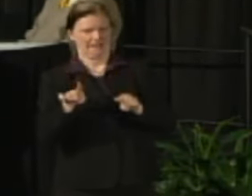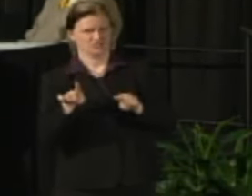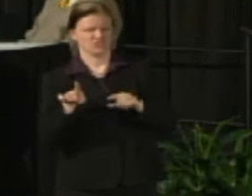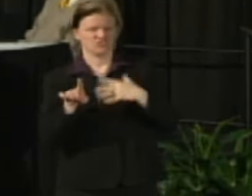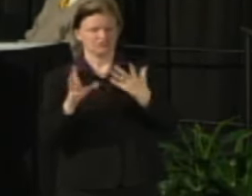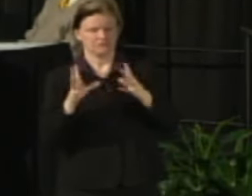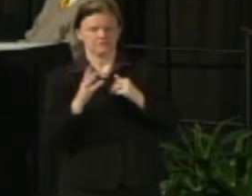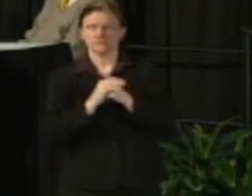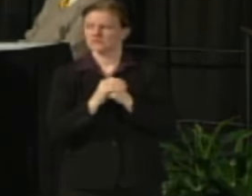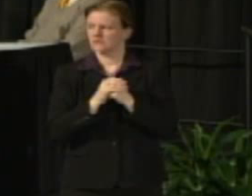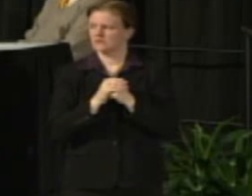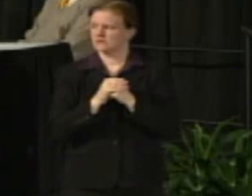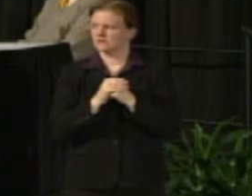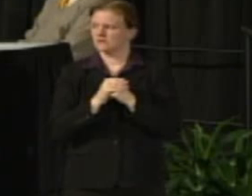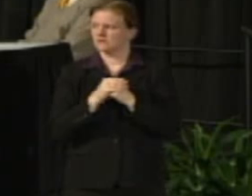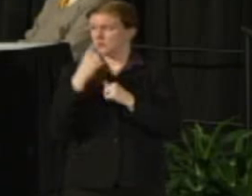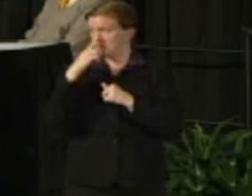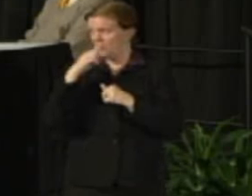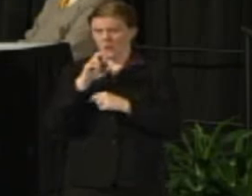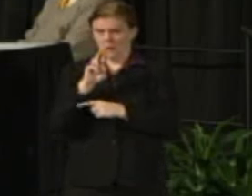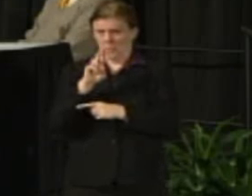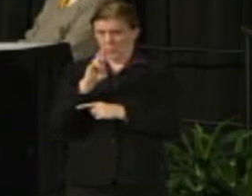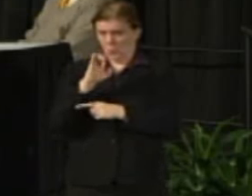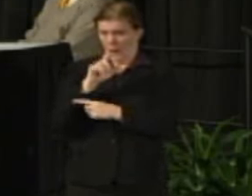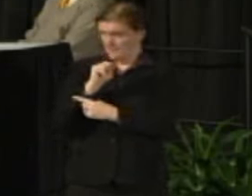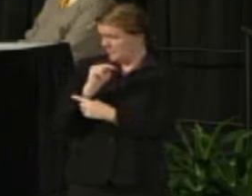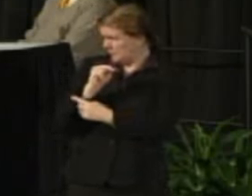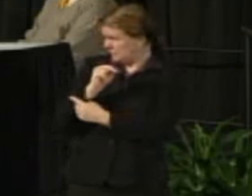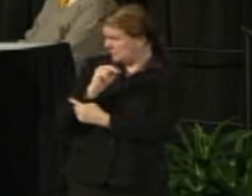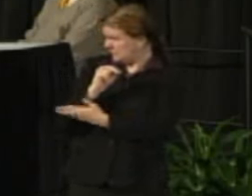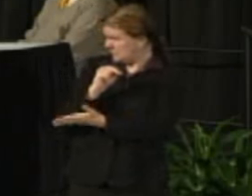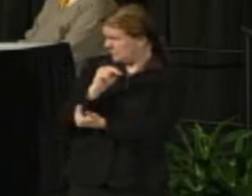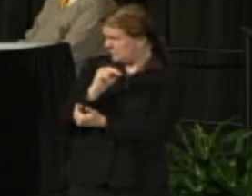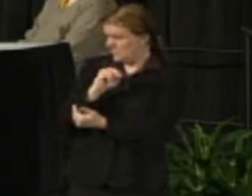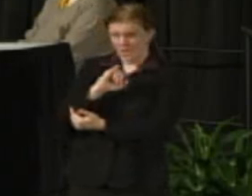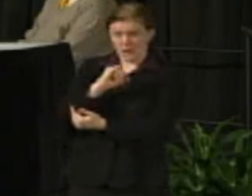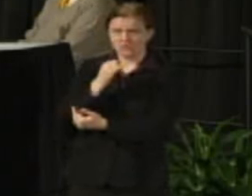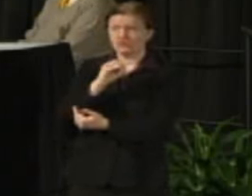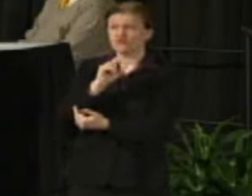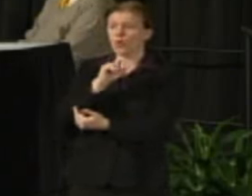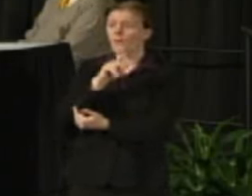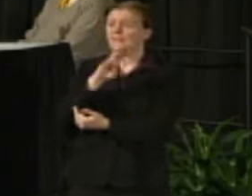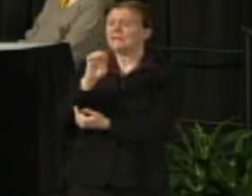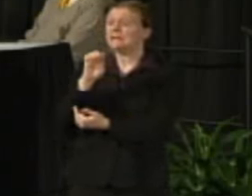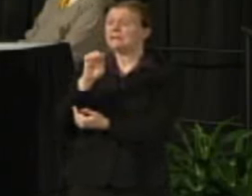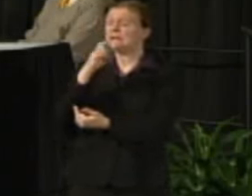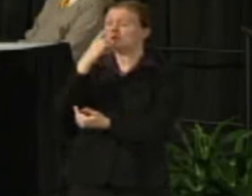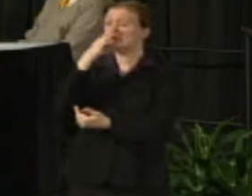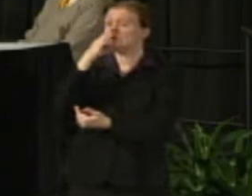and more accurately I'd ask Robin if you can address and then Joely Urdann, if Joely is here she Joely might be able